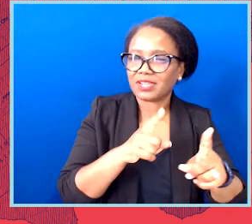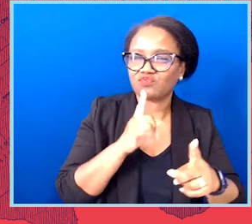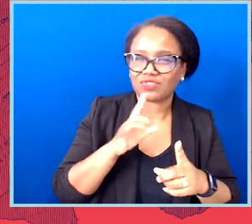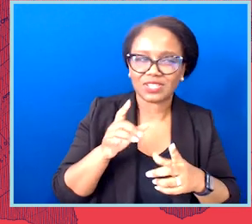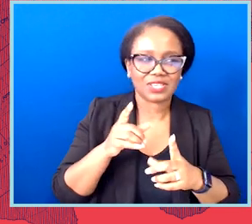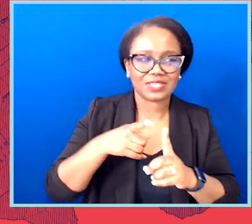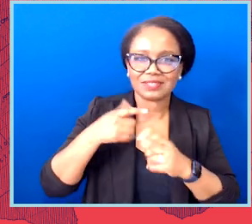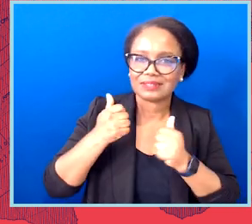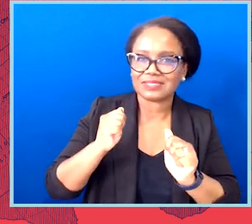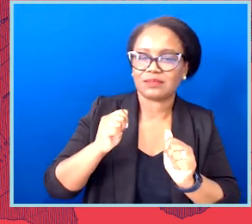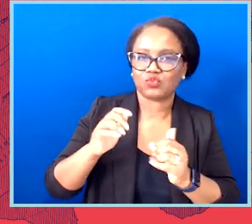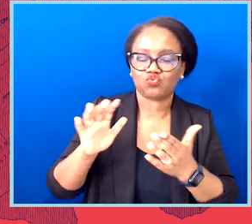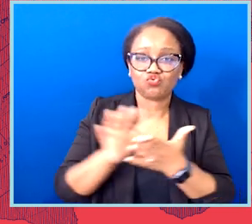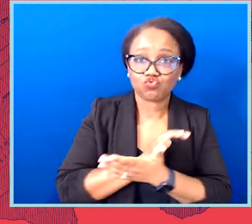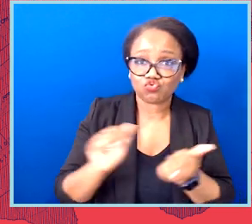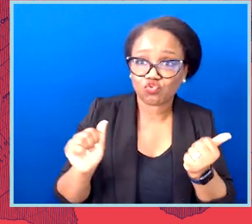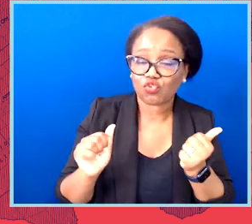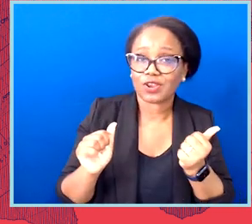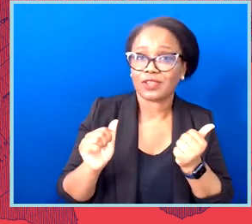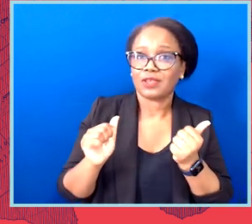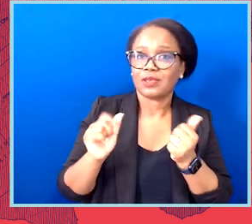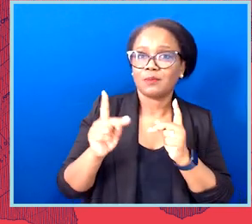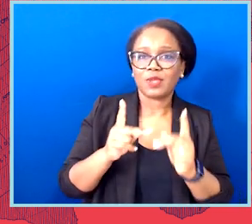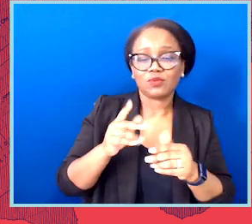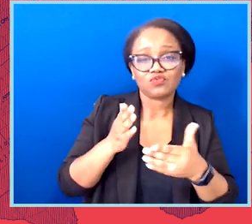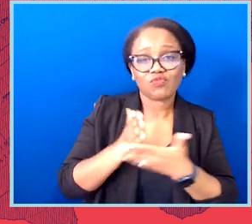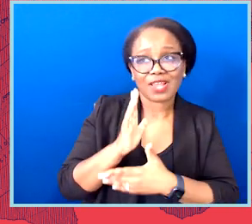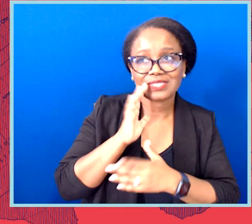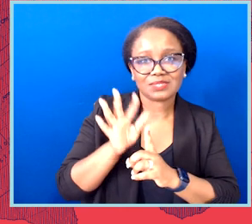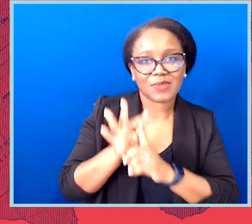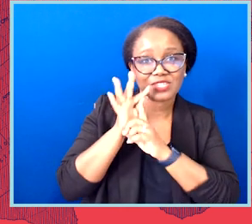power of communities of color were blocked, thanks in part to our successful challenge